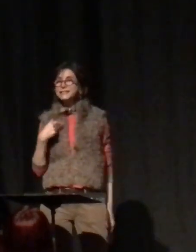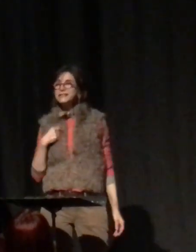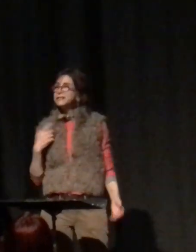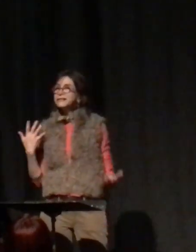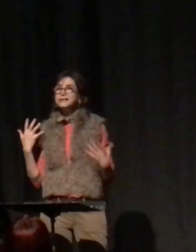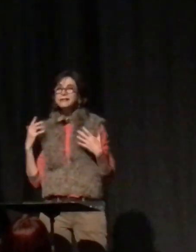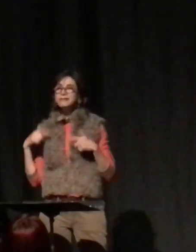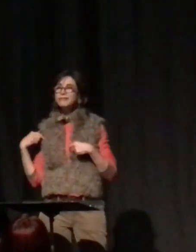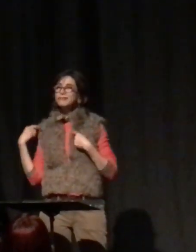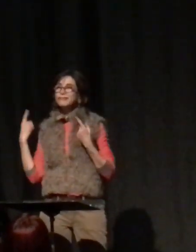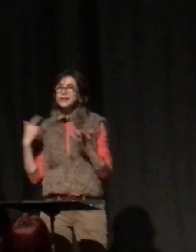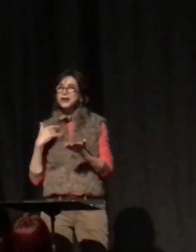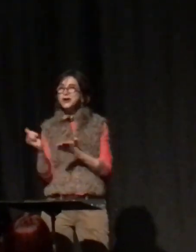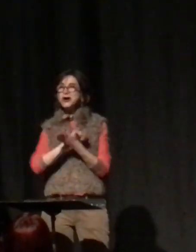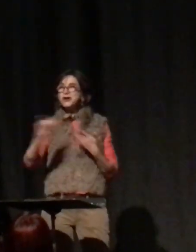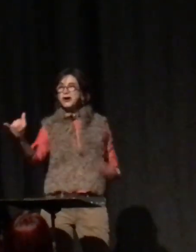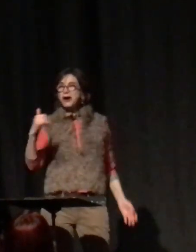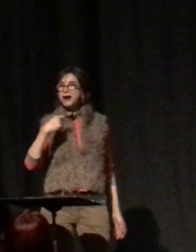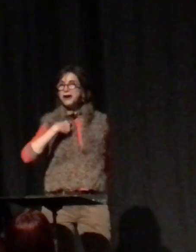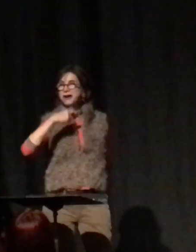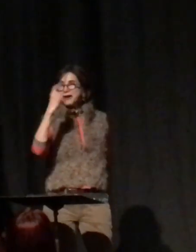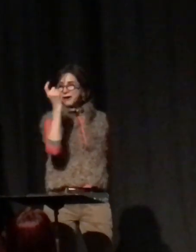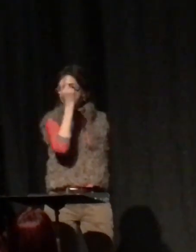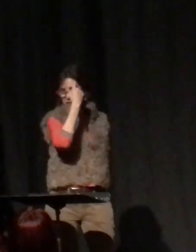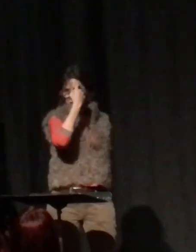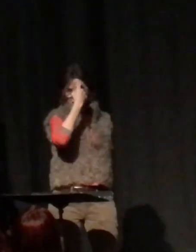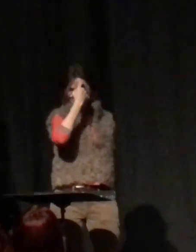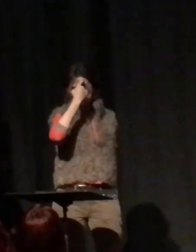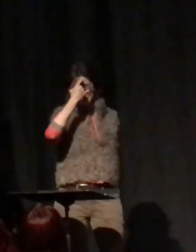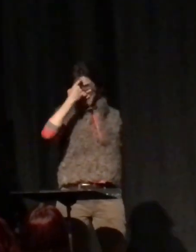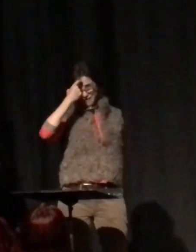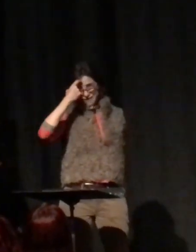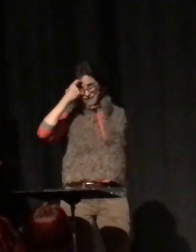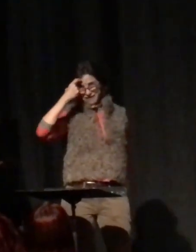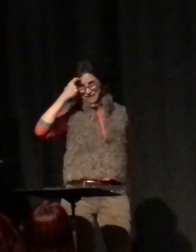I'm in a New York state of mind